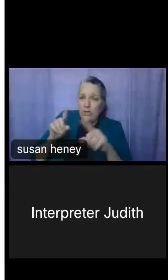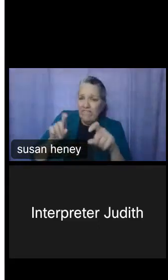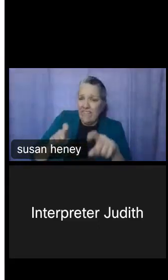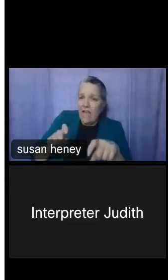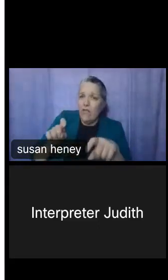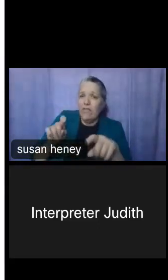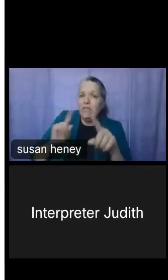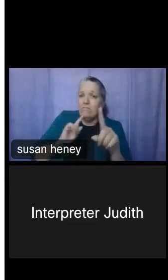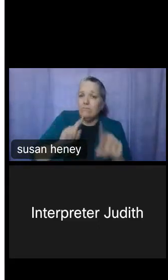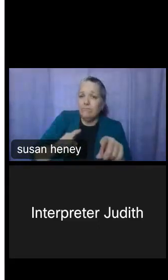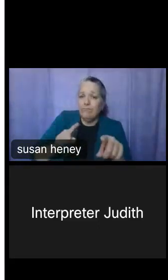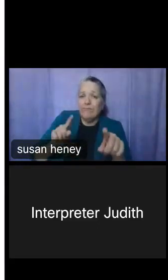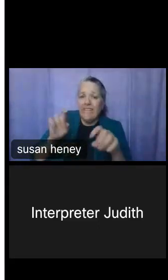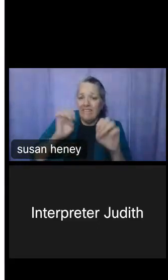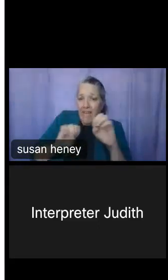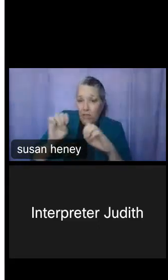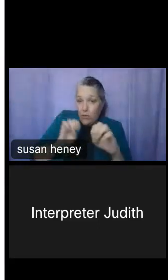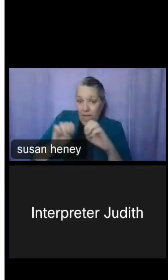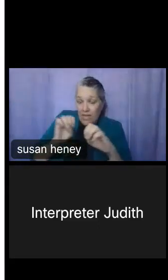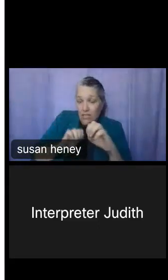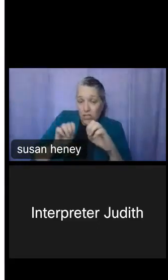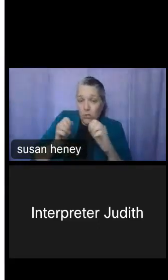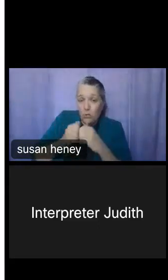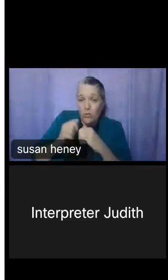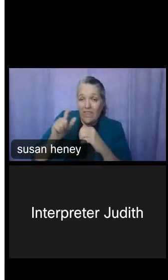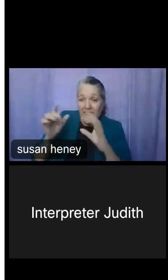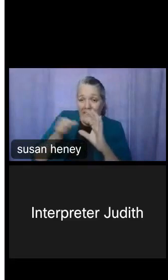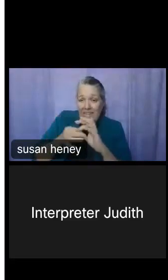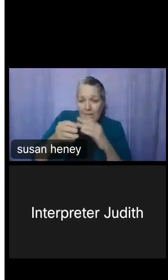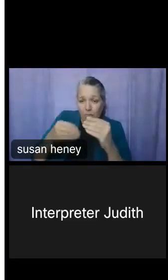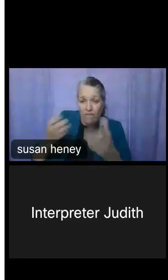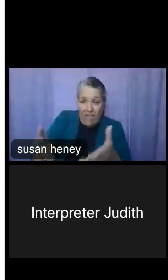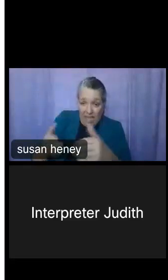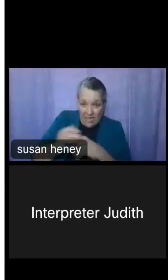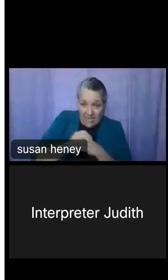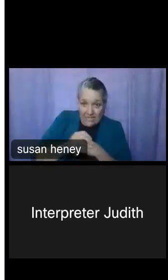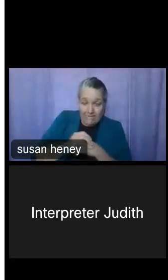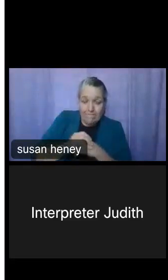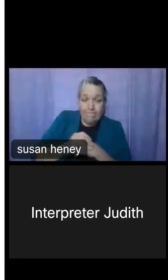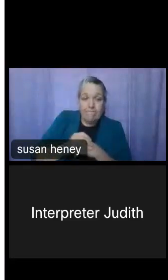by following the link provided in the chat. Look out for the recording and PowerPoint